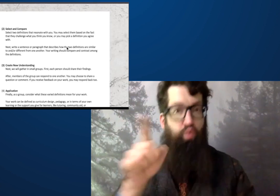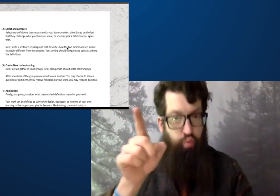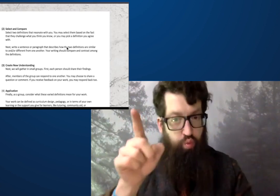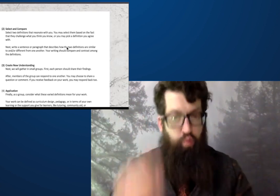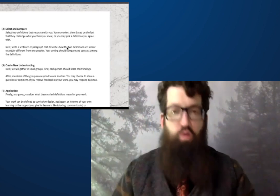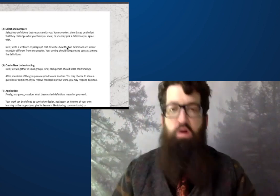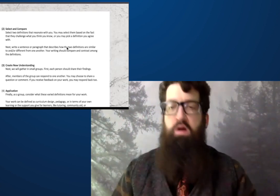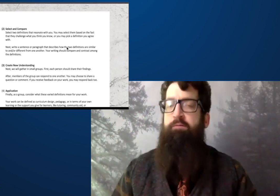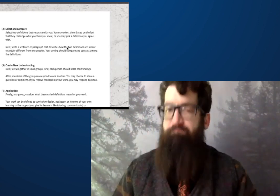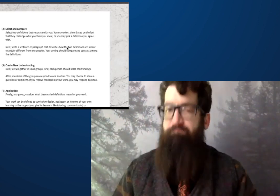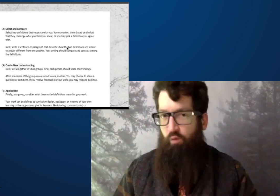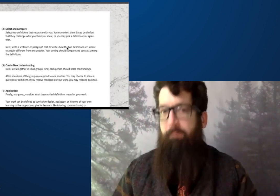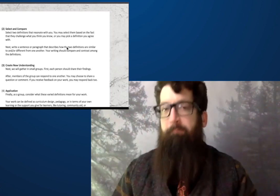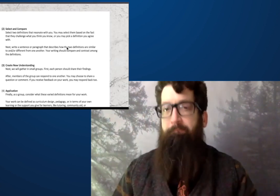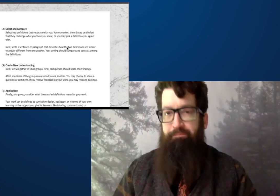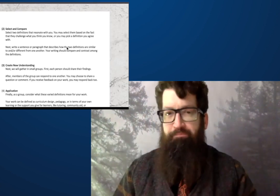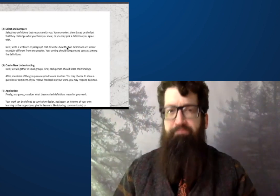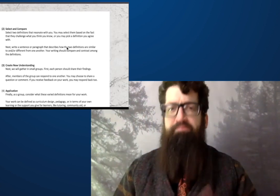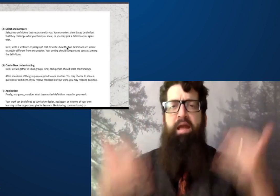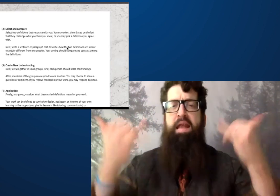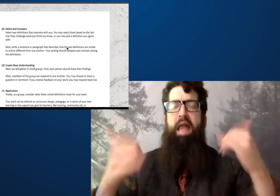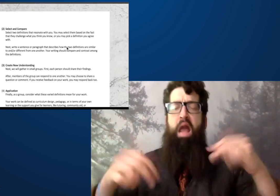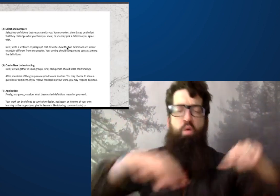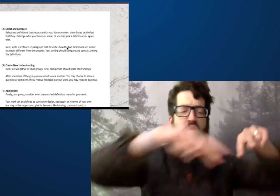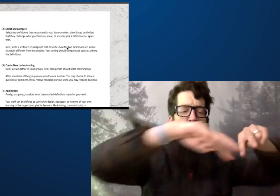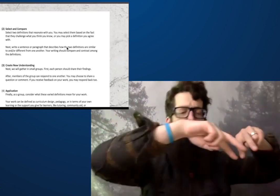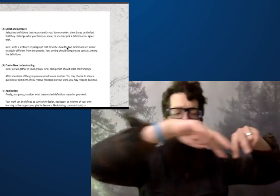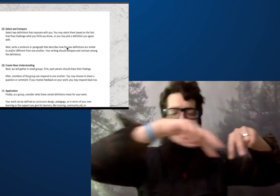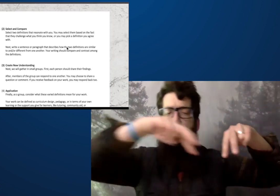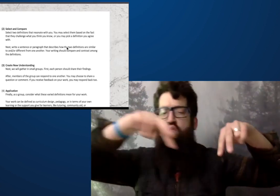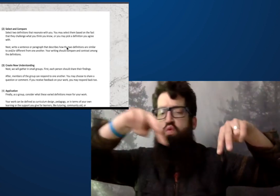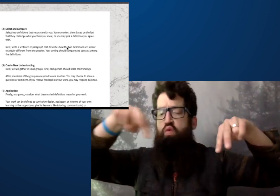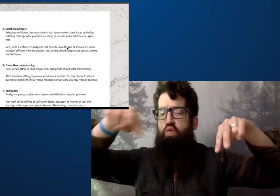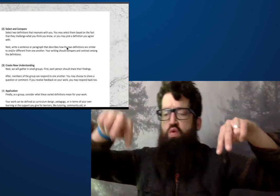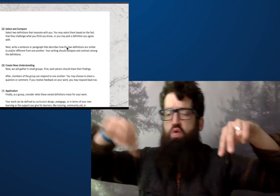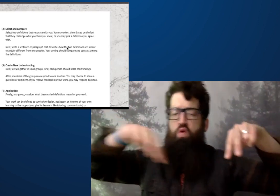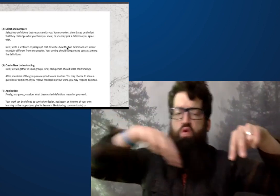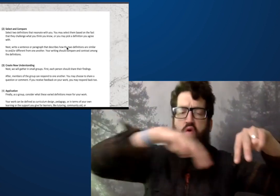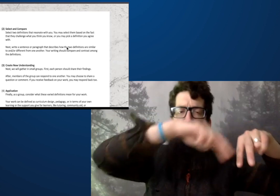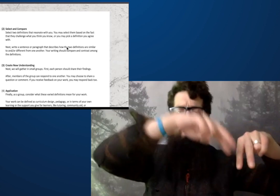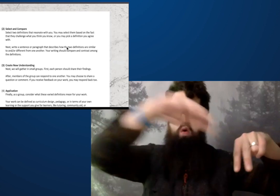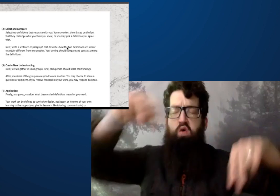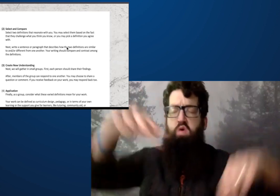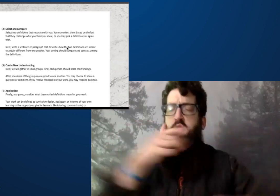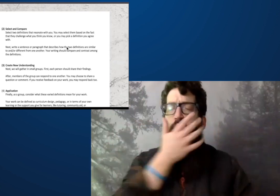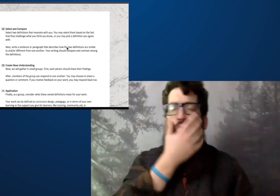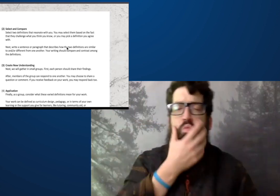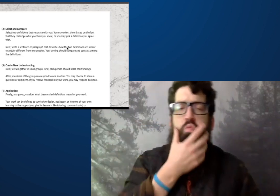those are the critical words and terms that have stood out for you. Now,